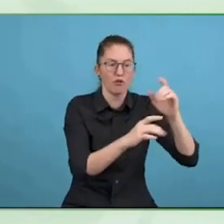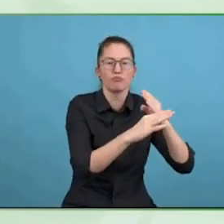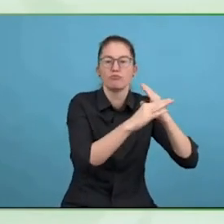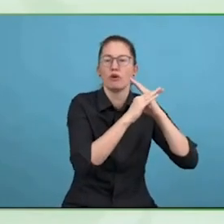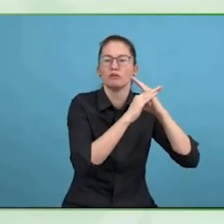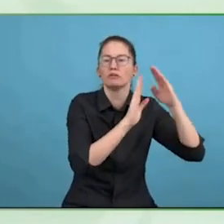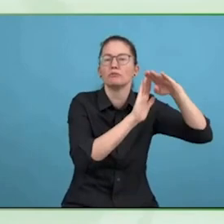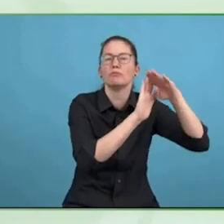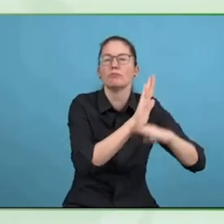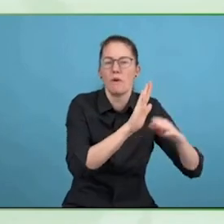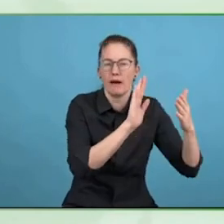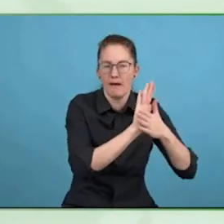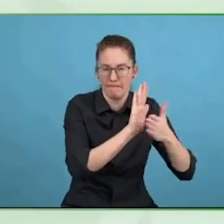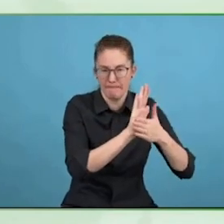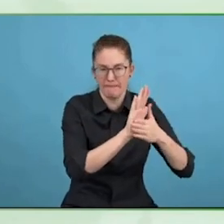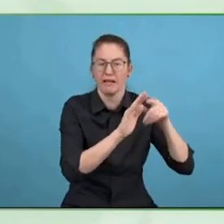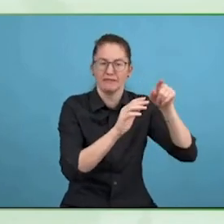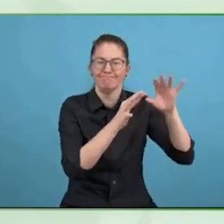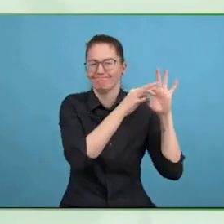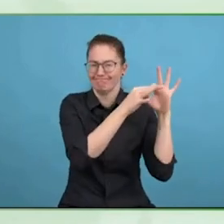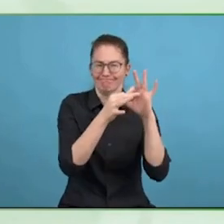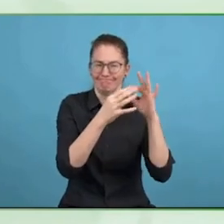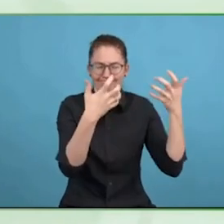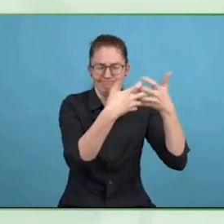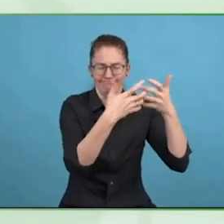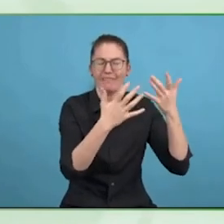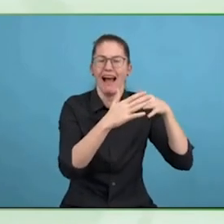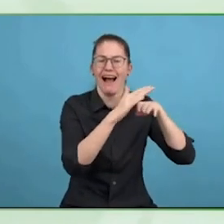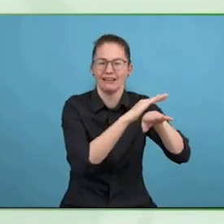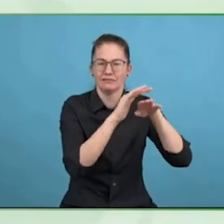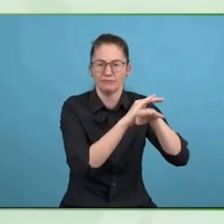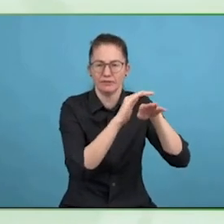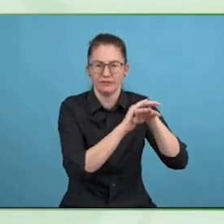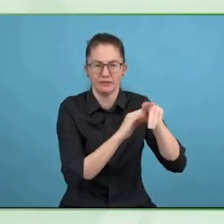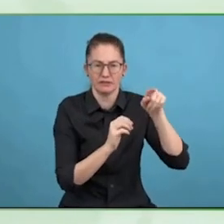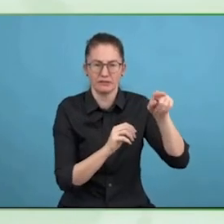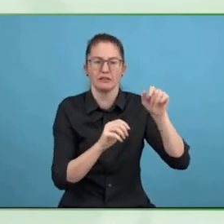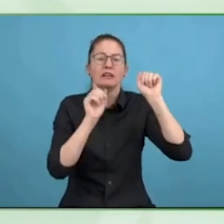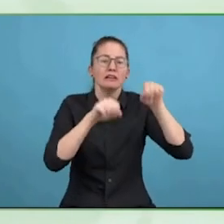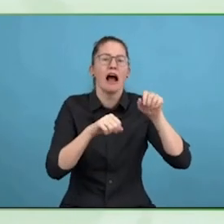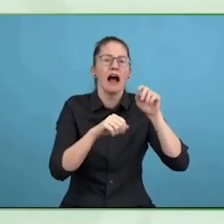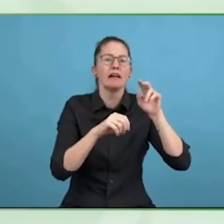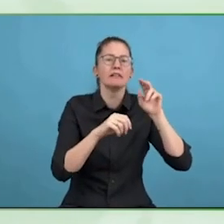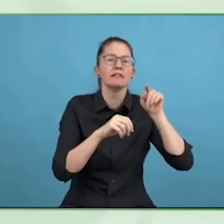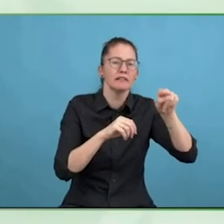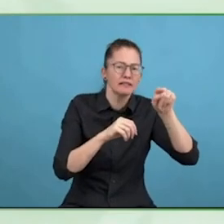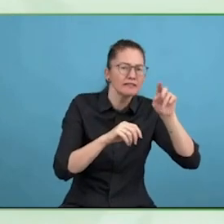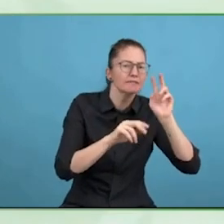Pretty complicated. We had an organisation here a couple of years ago who are working